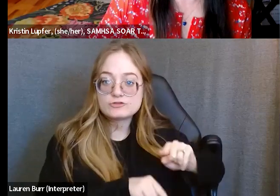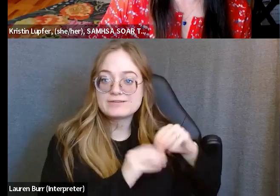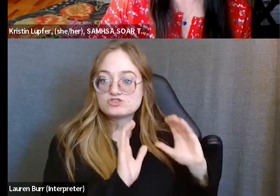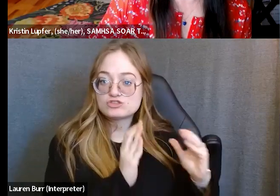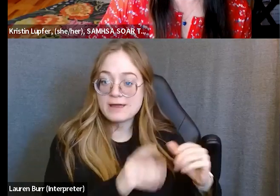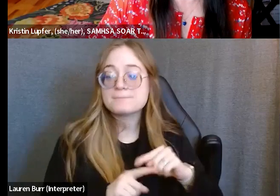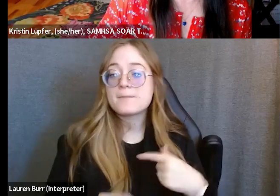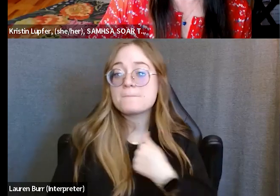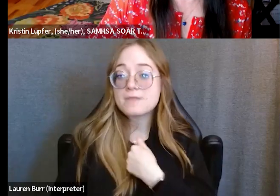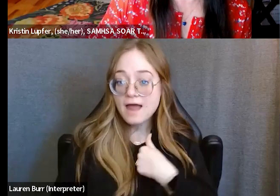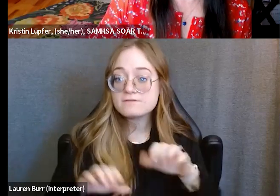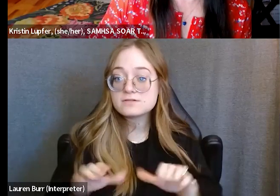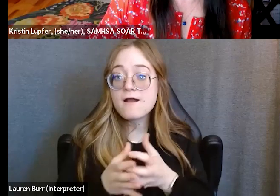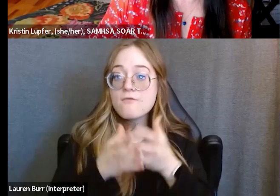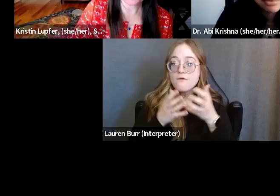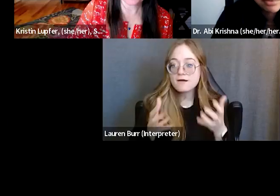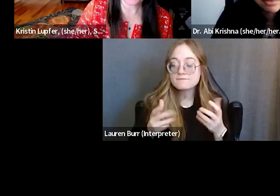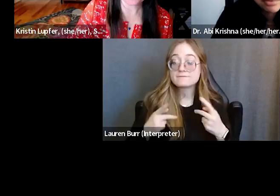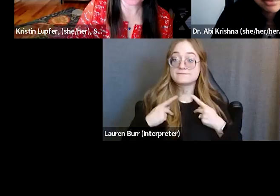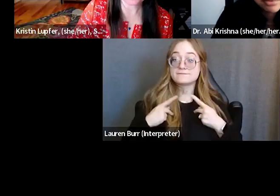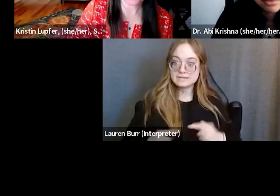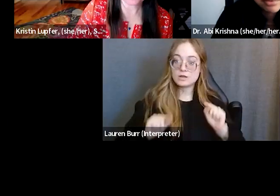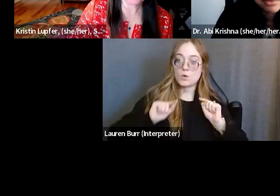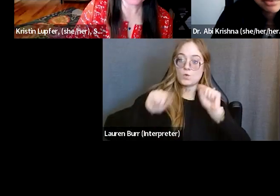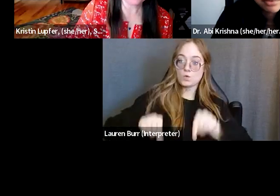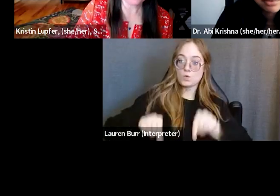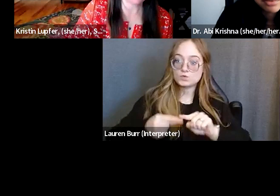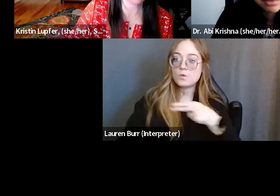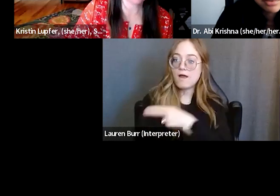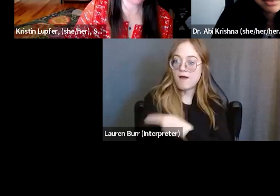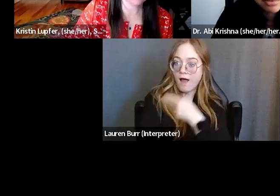physically going to hospital systems, you know,